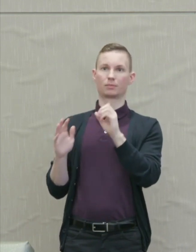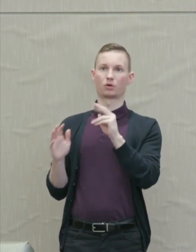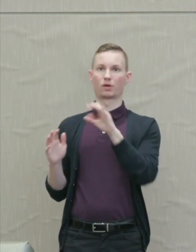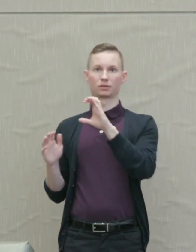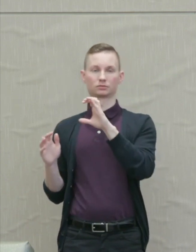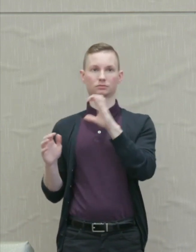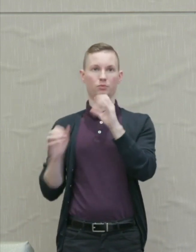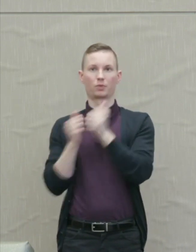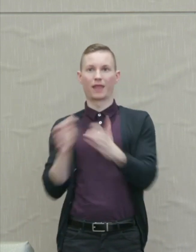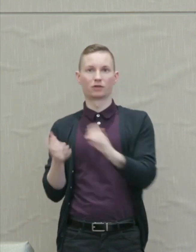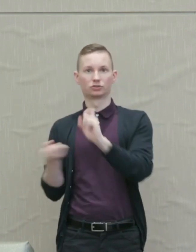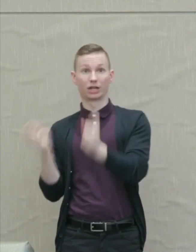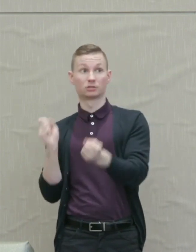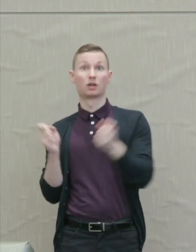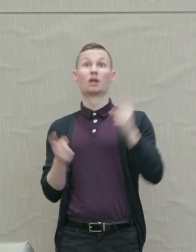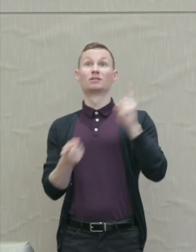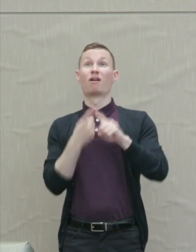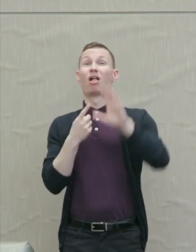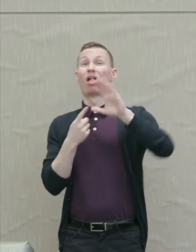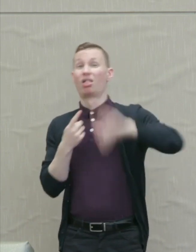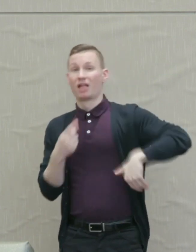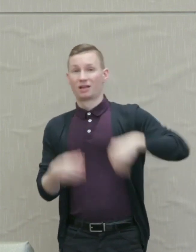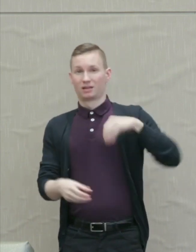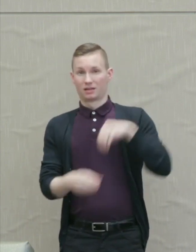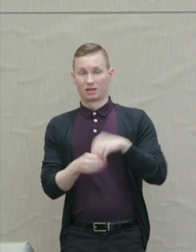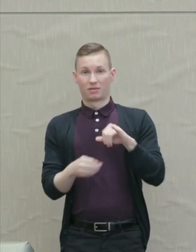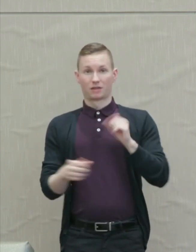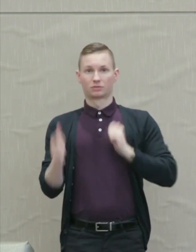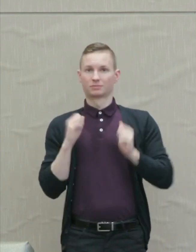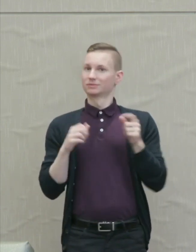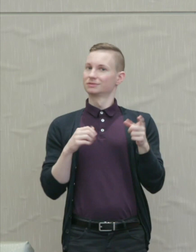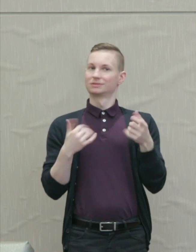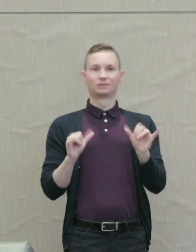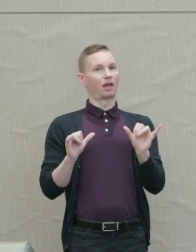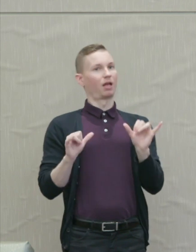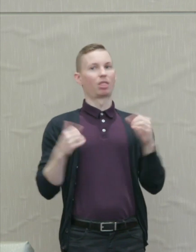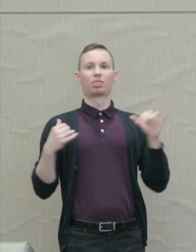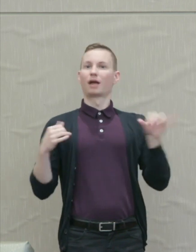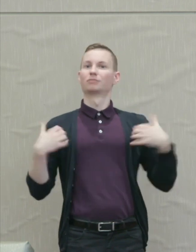Until quite late in the drama they are still their vestal selves, threatening to disgorge